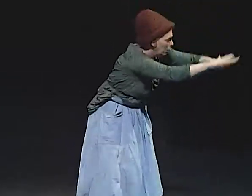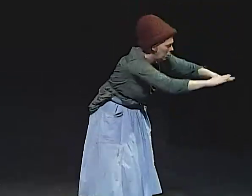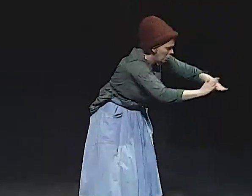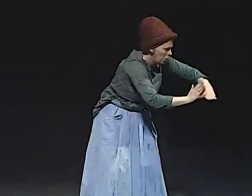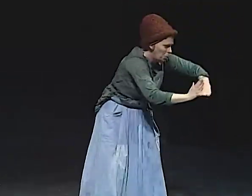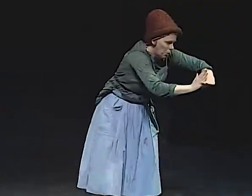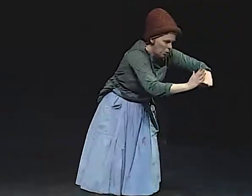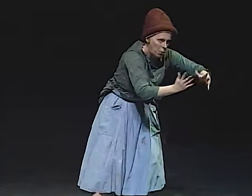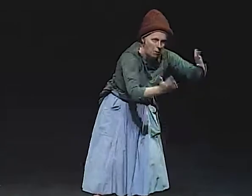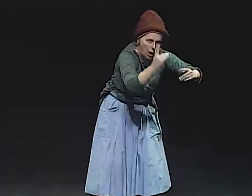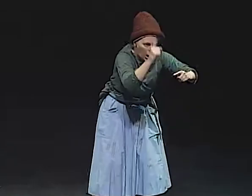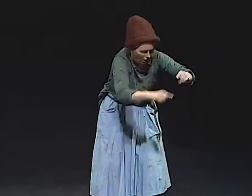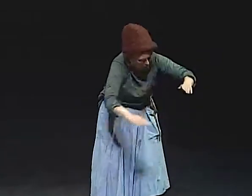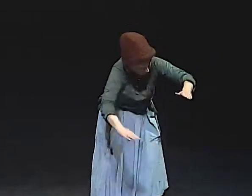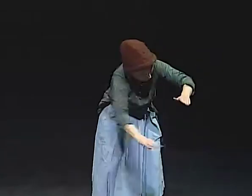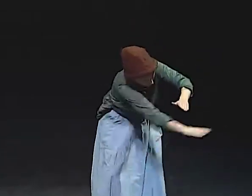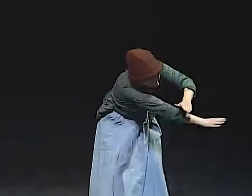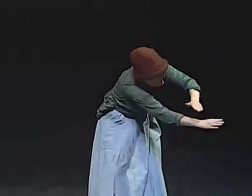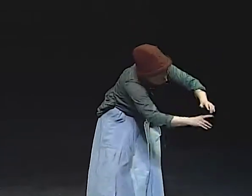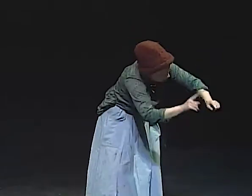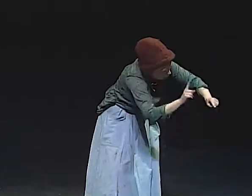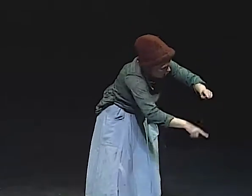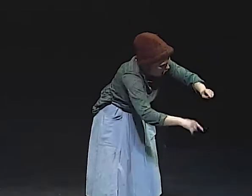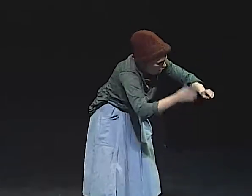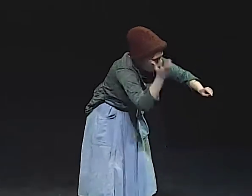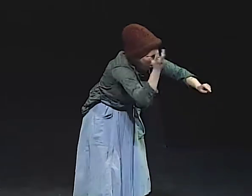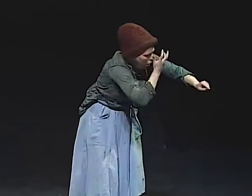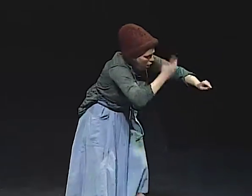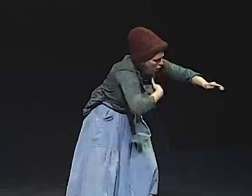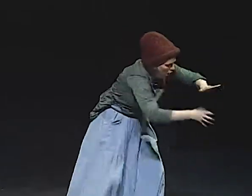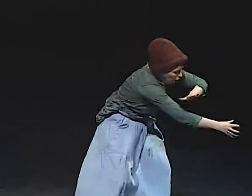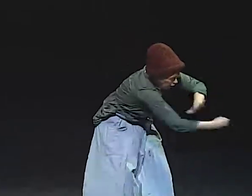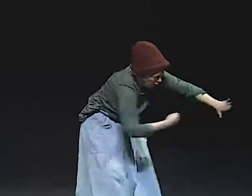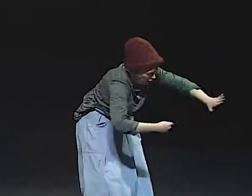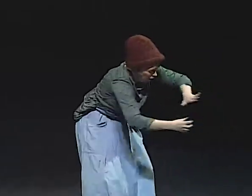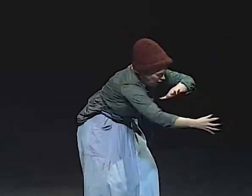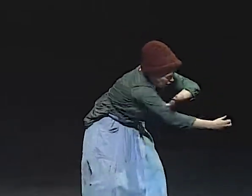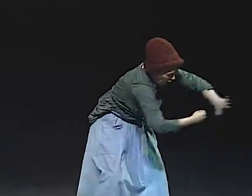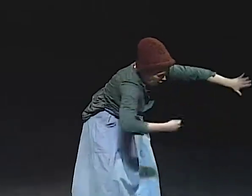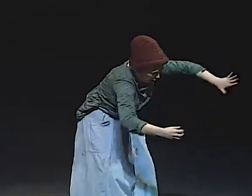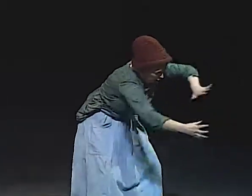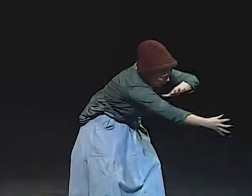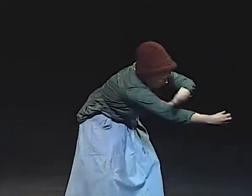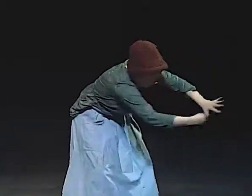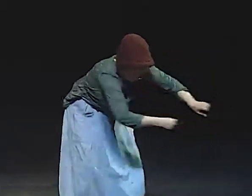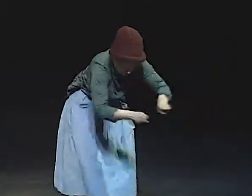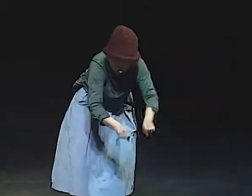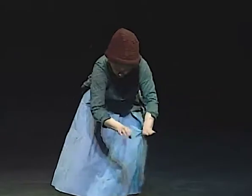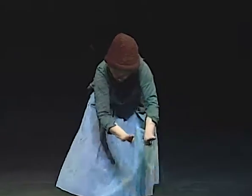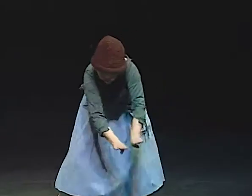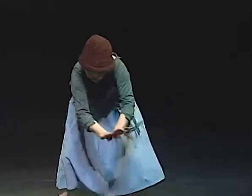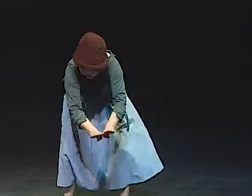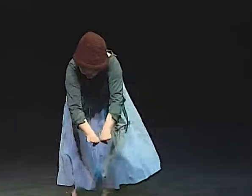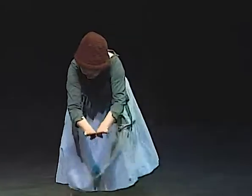MAYBE THE ASHES HAD PROTECTED THEM. AND I PUT MY HAND BACK AND I FOUND MORE AND MORE AND MORE PAIRS OF SHOES,